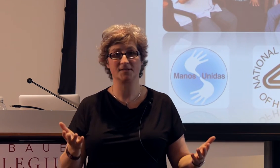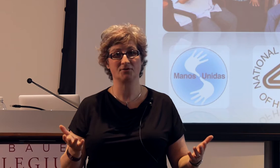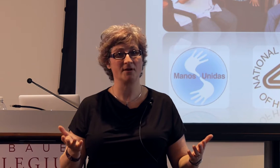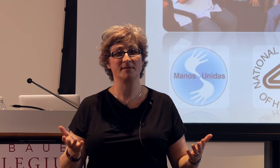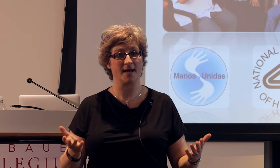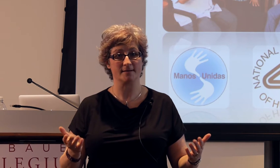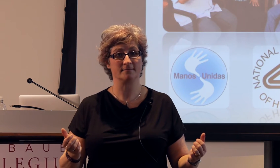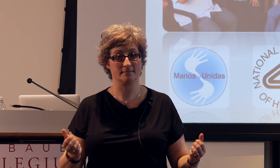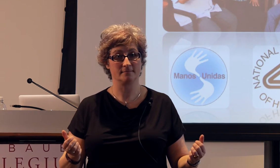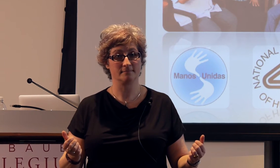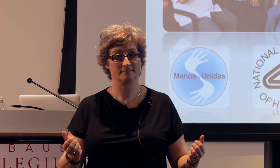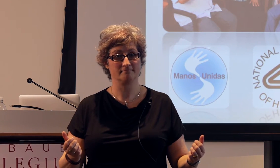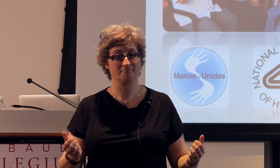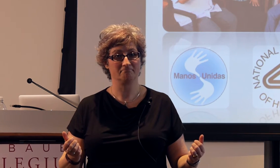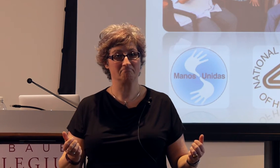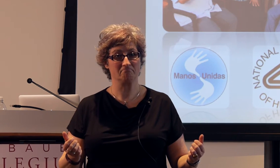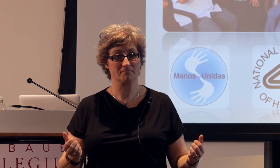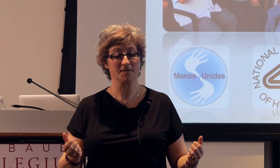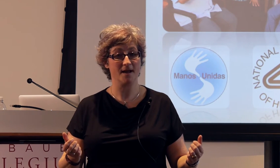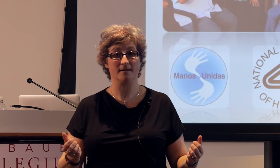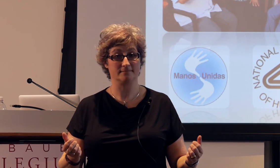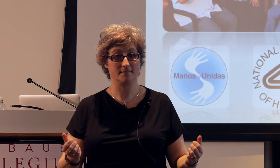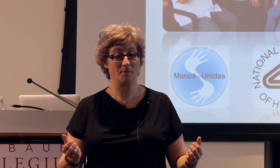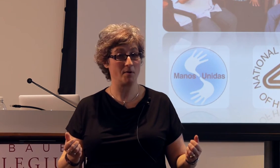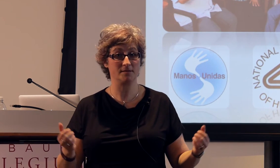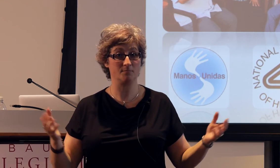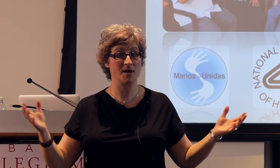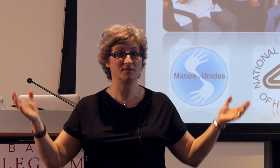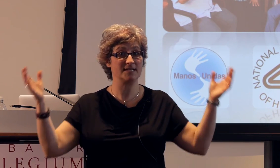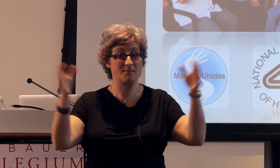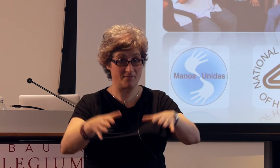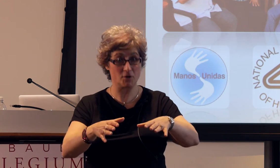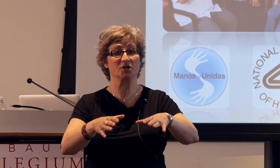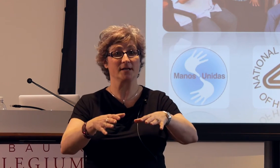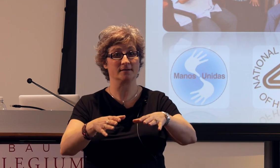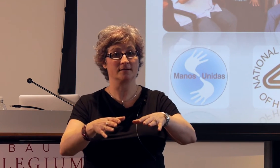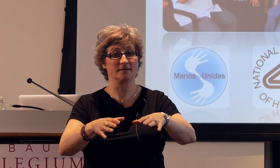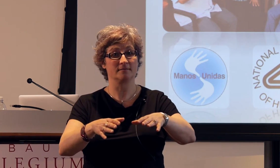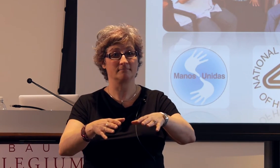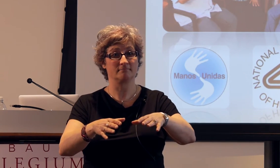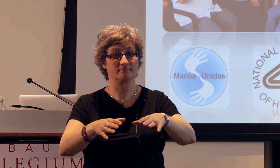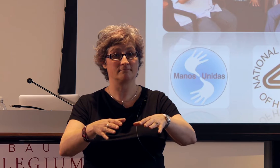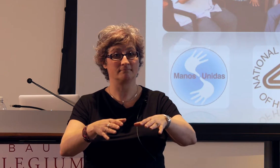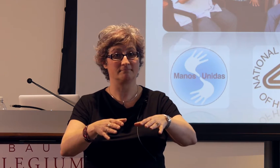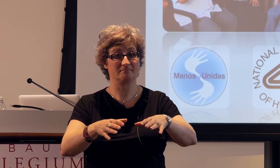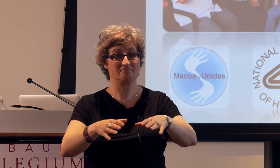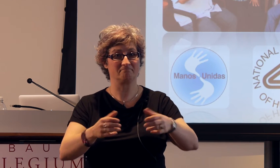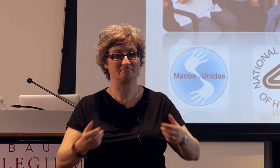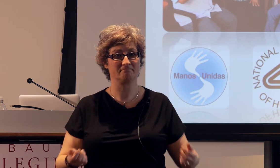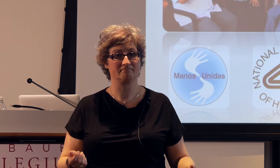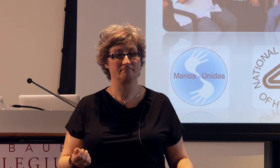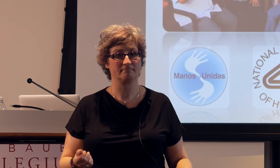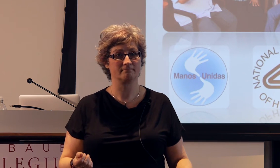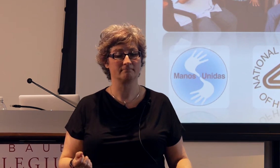I don't disagree with that. [Woman] Okay, okay. Yeah, but we don't see them converging. [Woman] But that's what I'm suggesting,